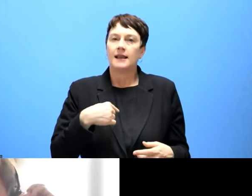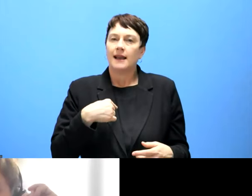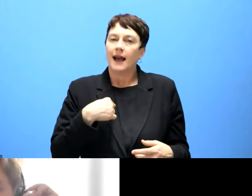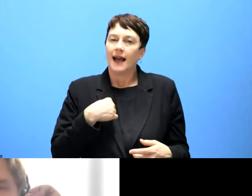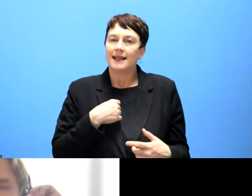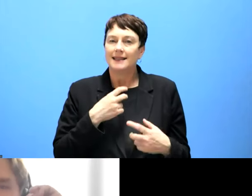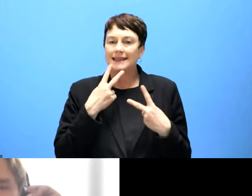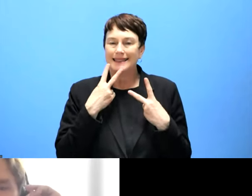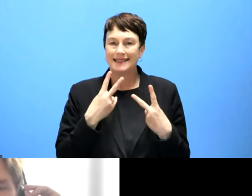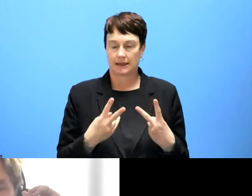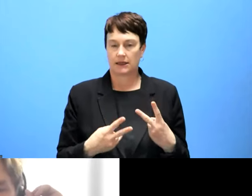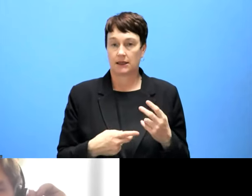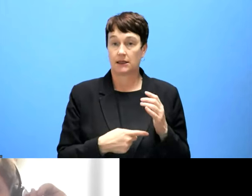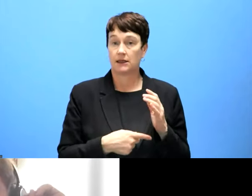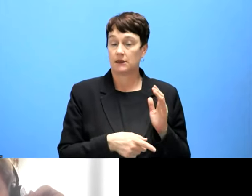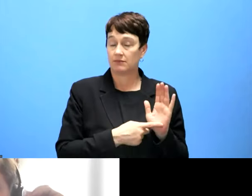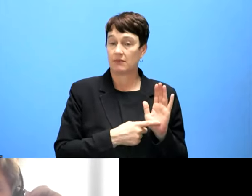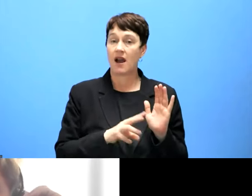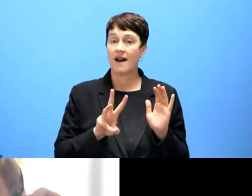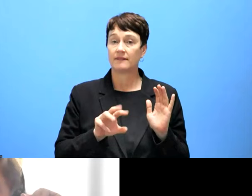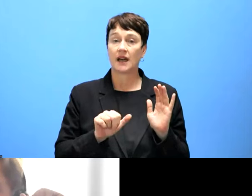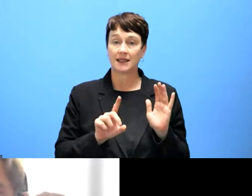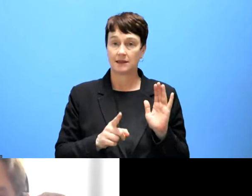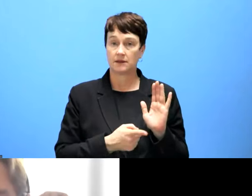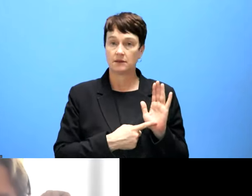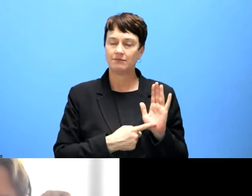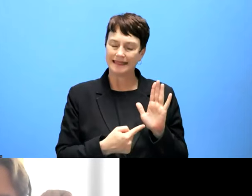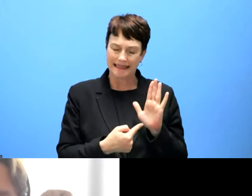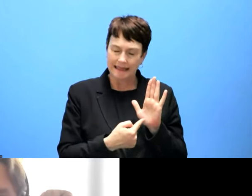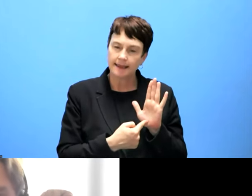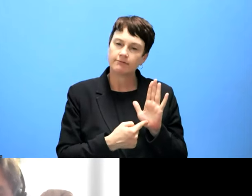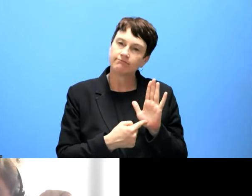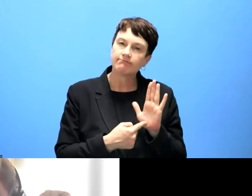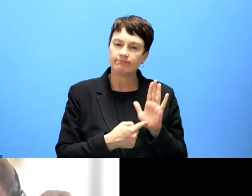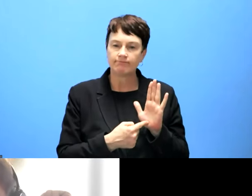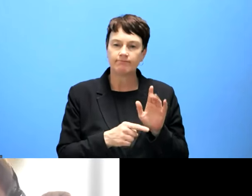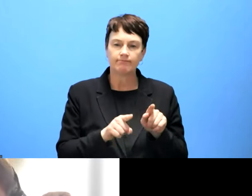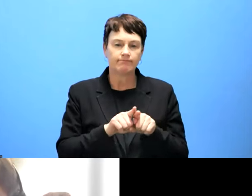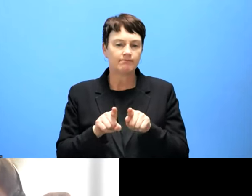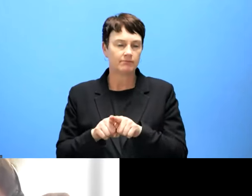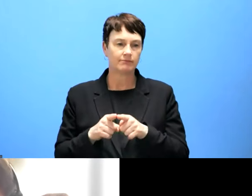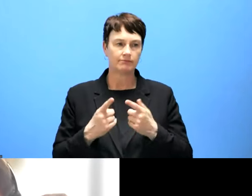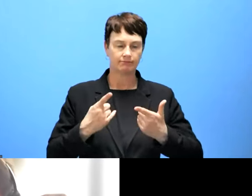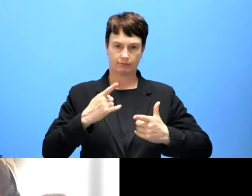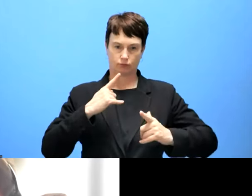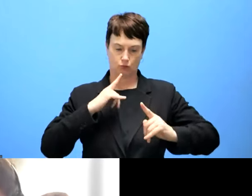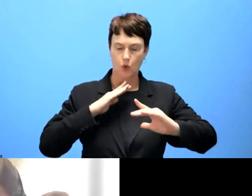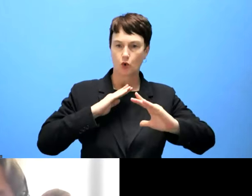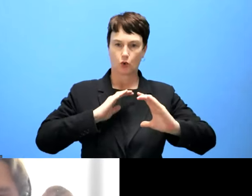as a part a starting point of communication. And so our DPOs just say from the people with